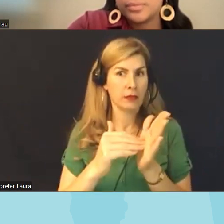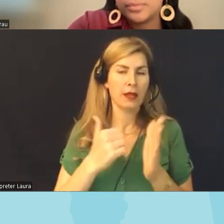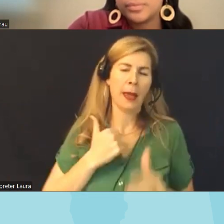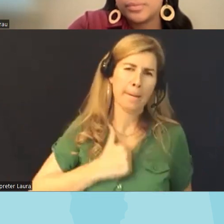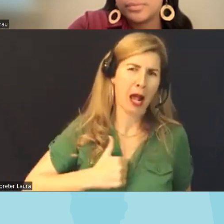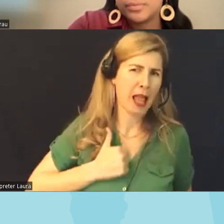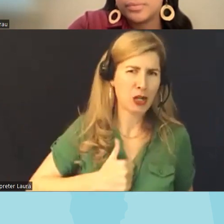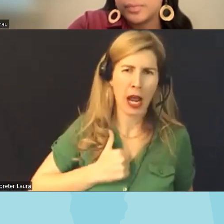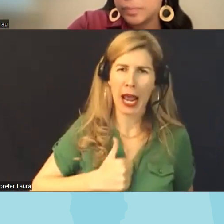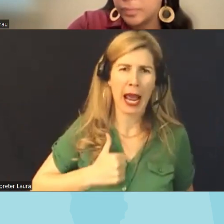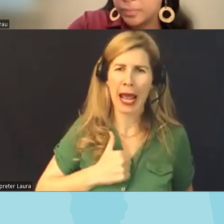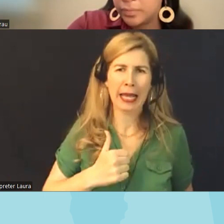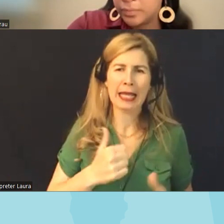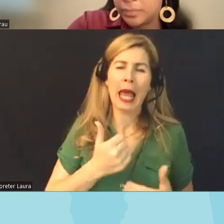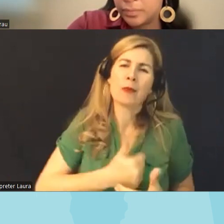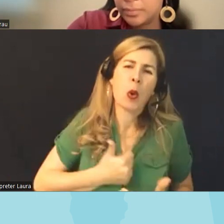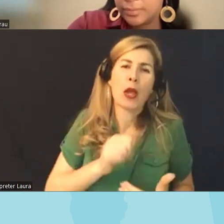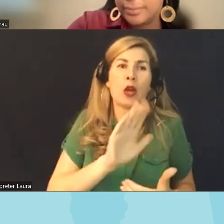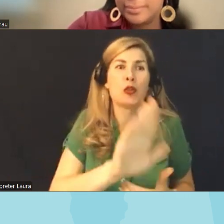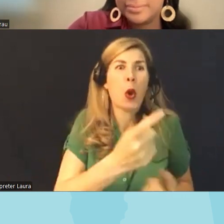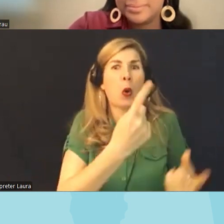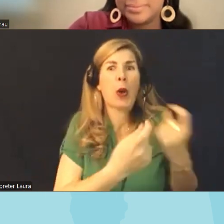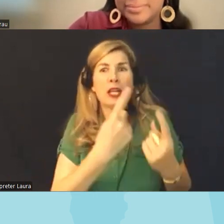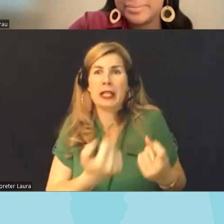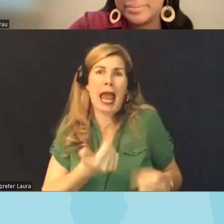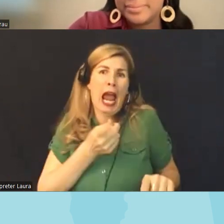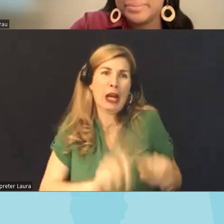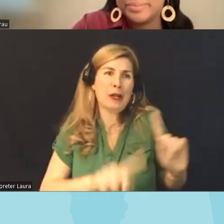not get to everyone's questions I tried to uh to touch on most of them if I could uh but I